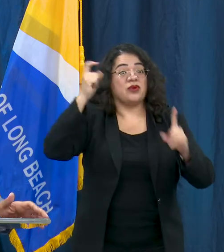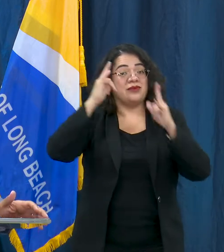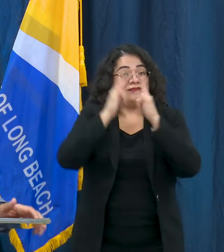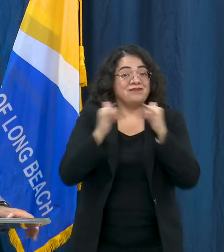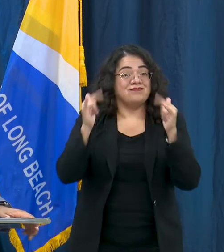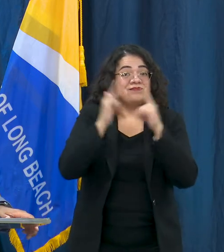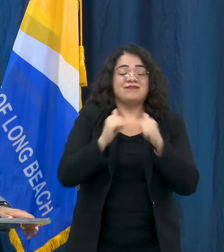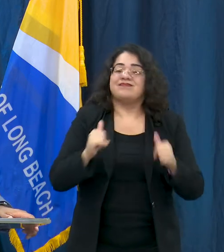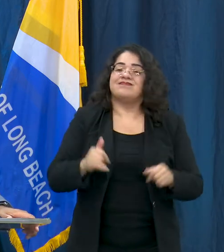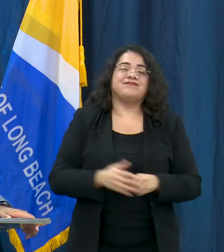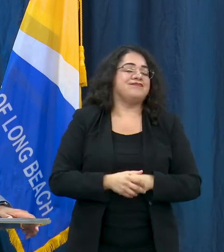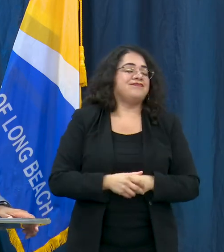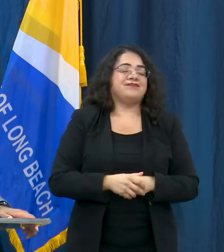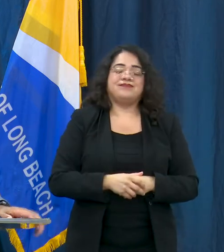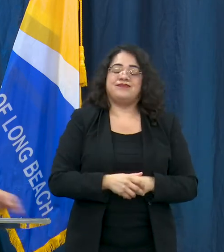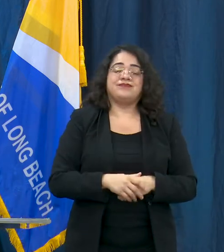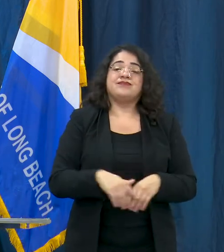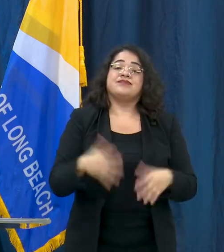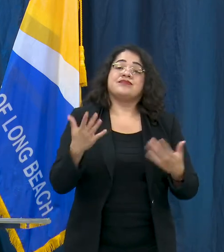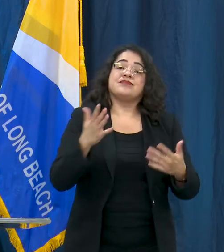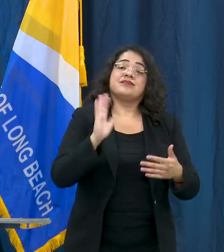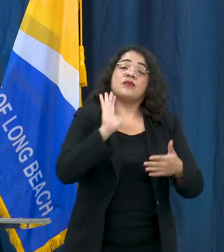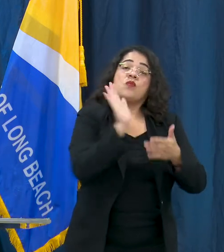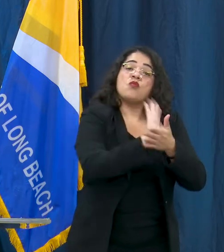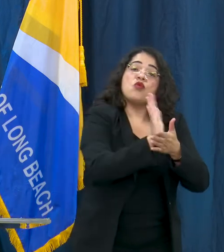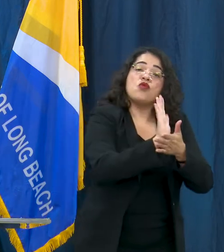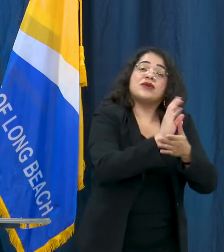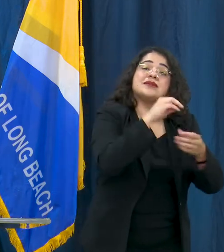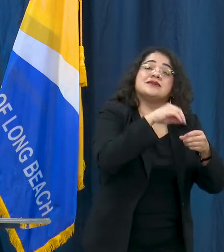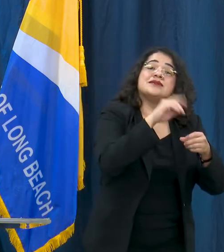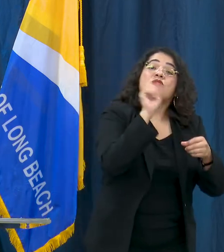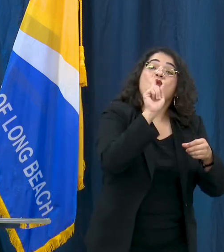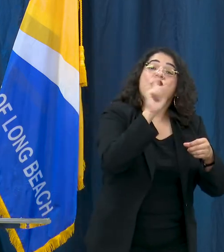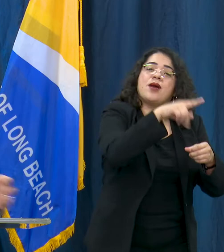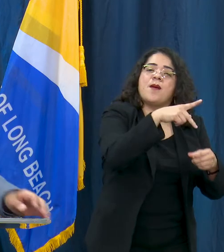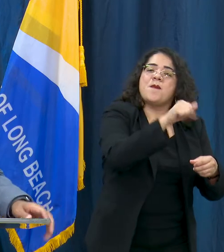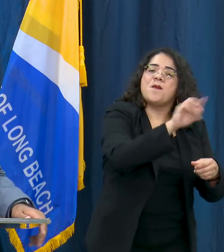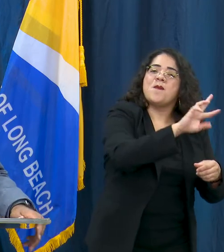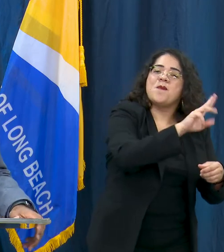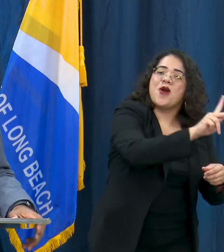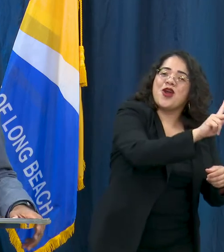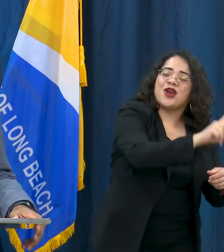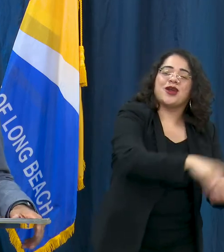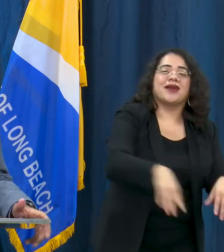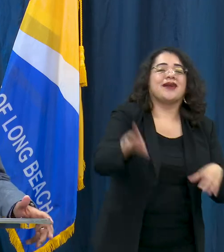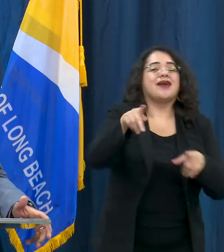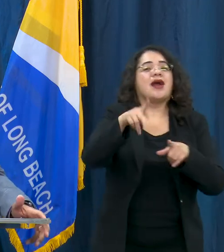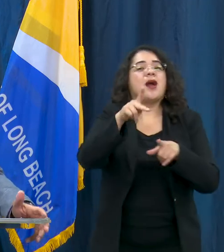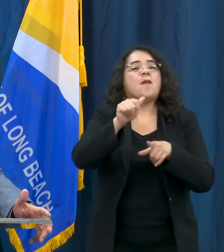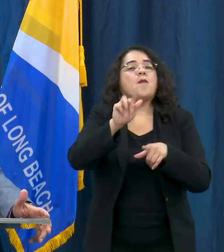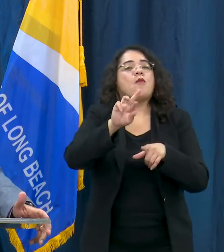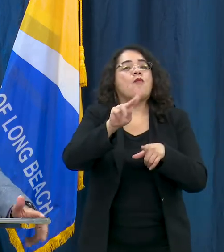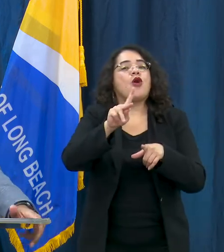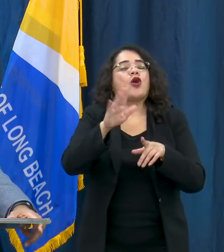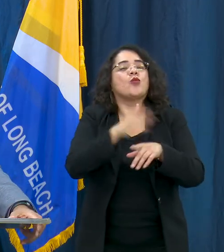This includes activities like our movies in the park program, our park concerts, and other types of festivals that happen